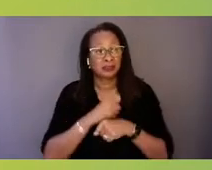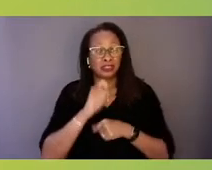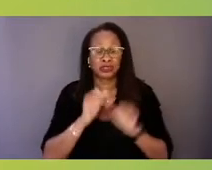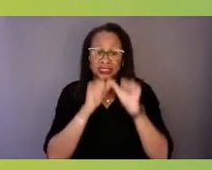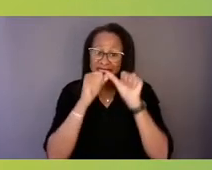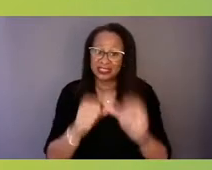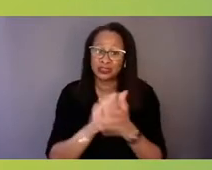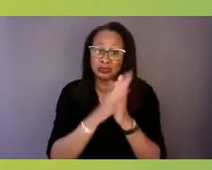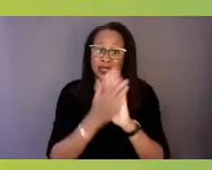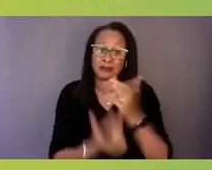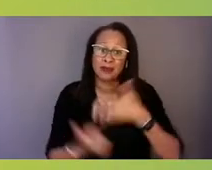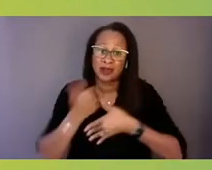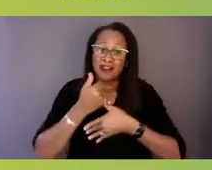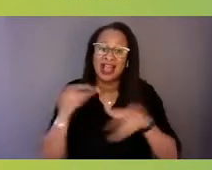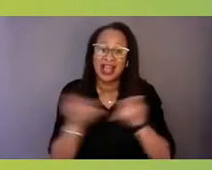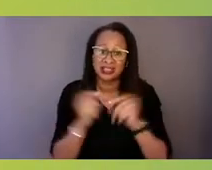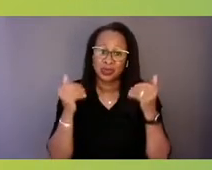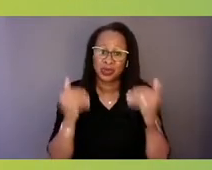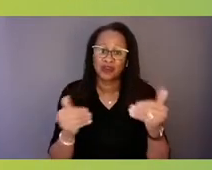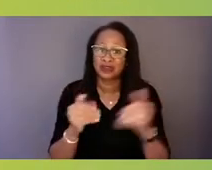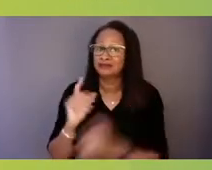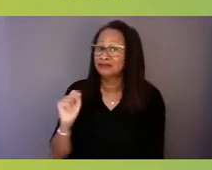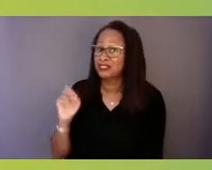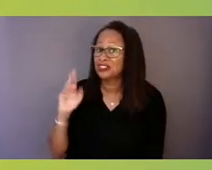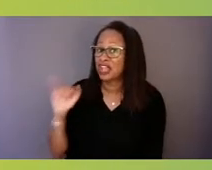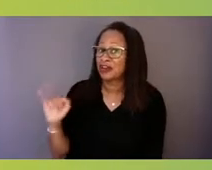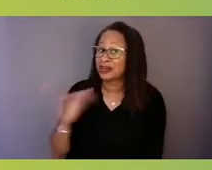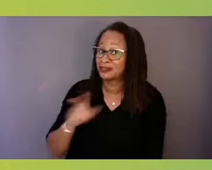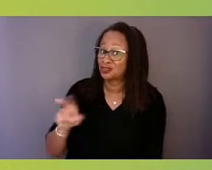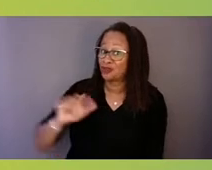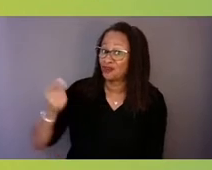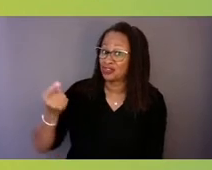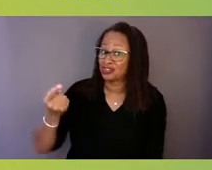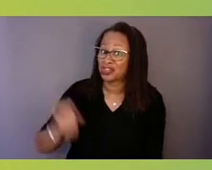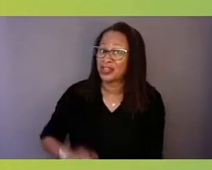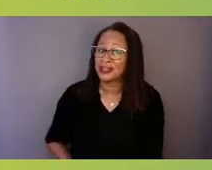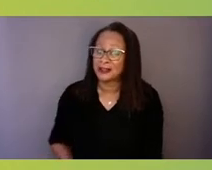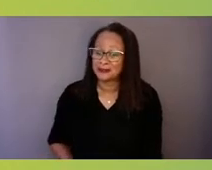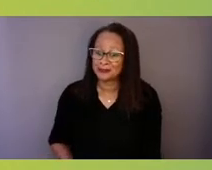So, Terri, I'll go to you first. Sure, I think, as has been said,